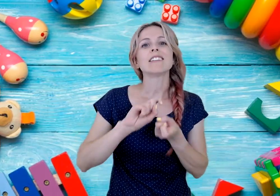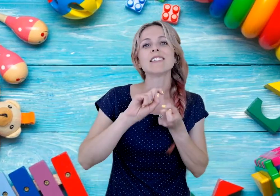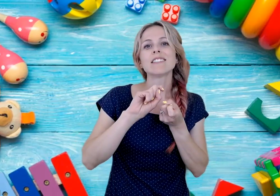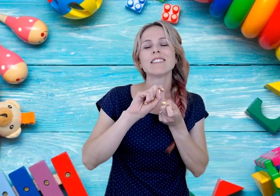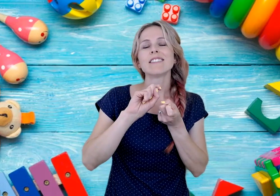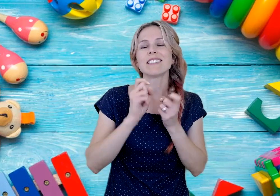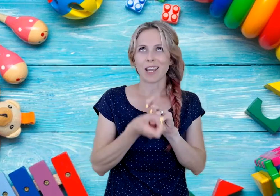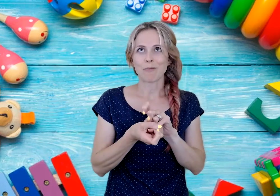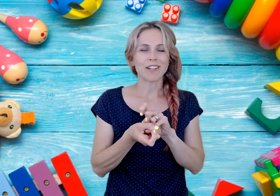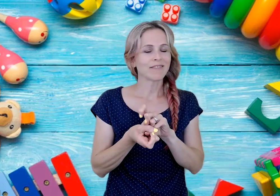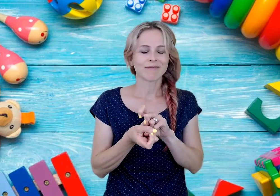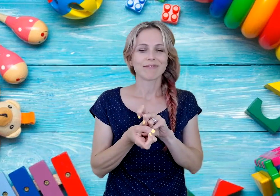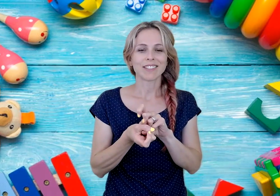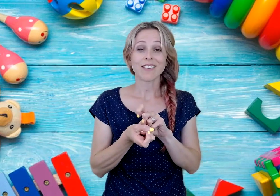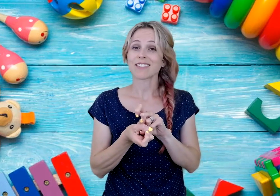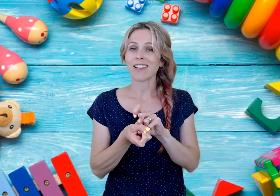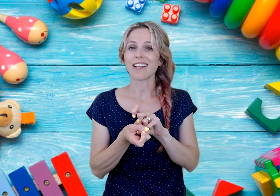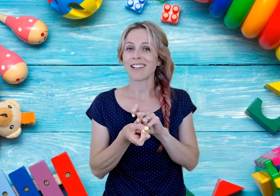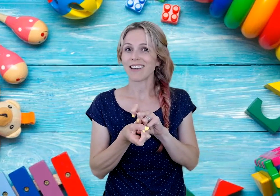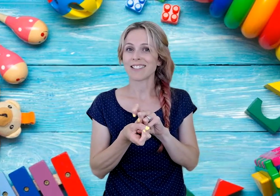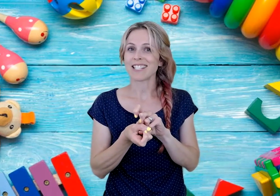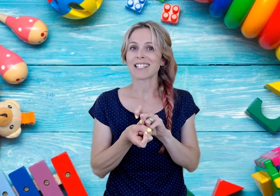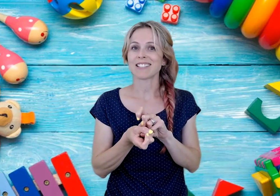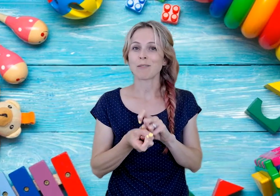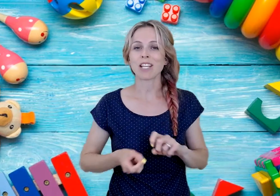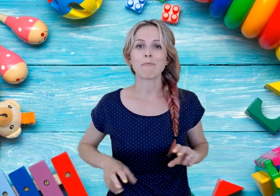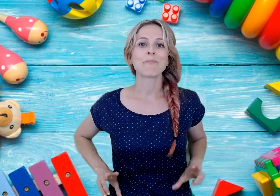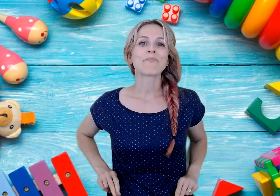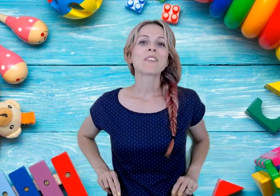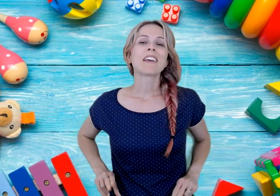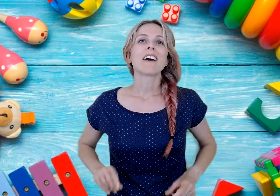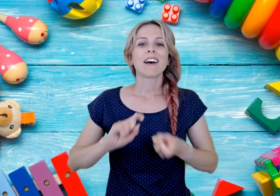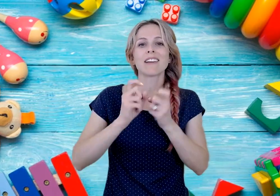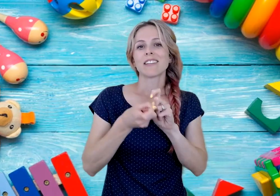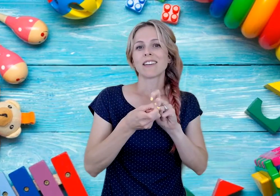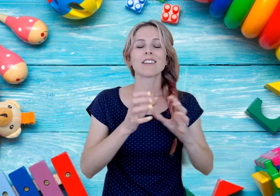It's hard to sign and sing at the same time.